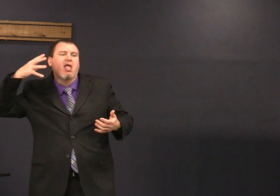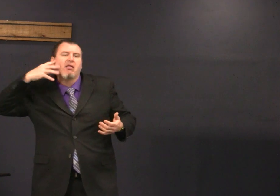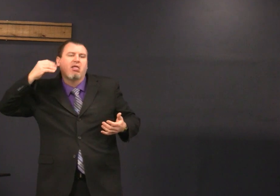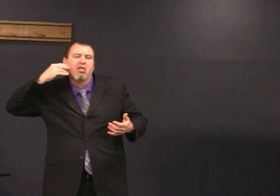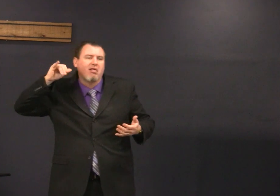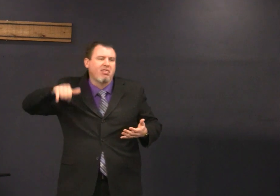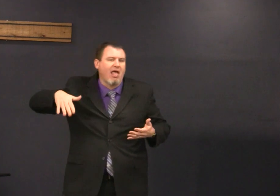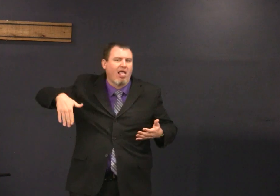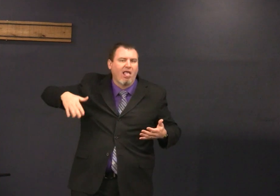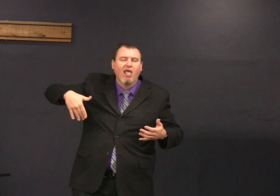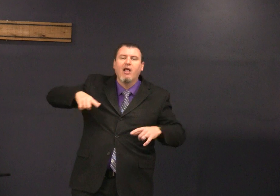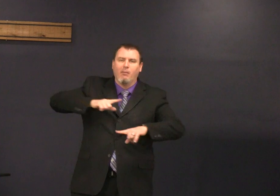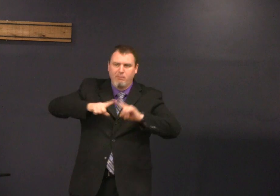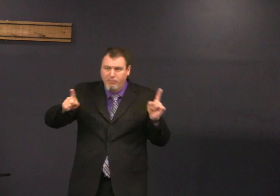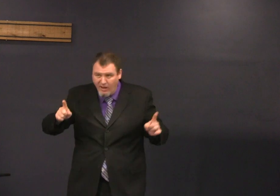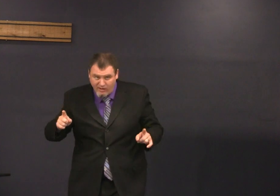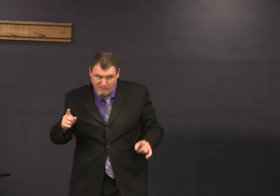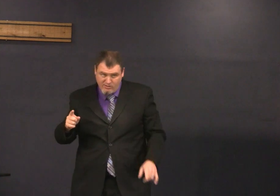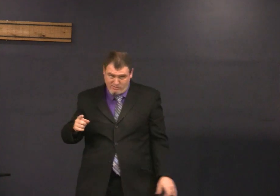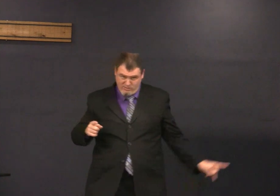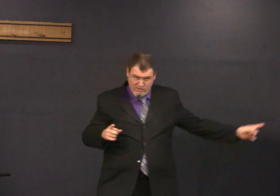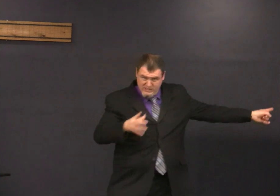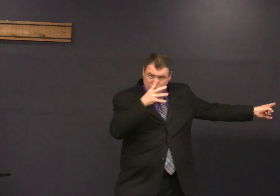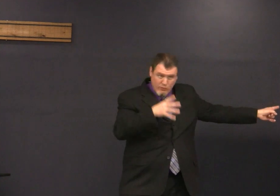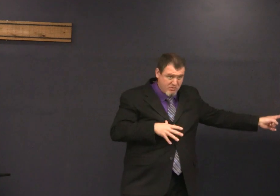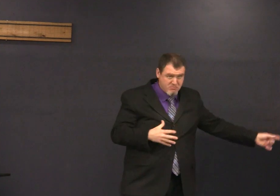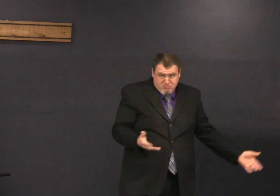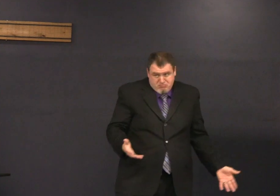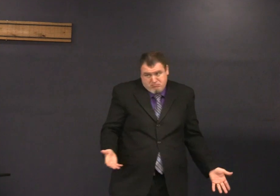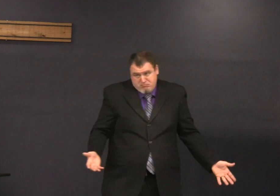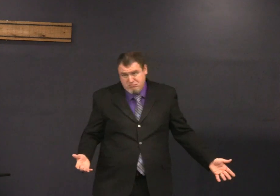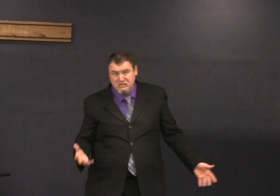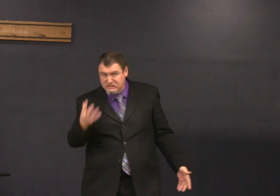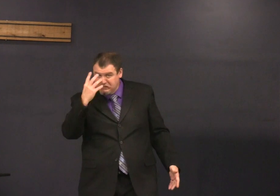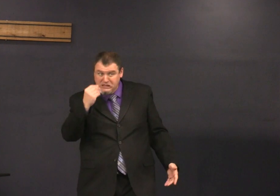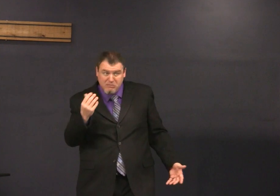so someone said that the older folks really don't really need a lot of sleep and this woman maybe